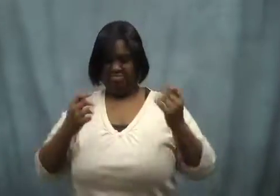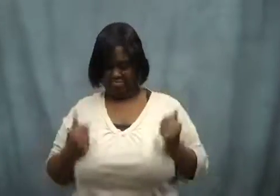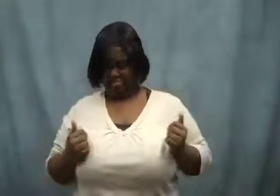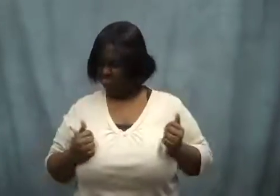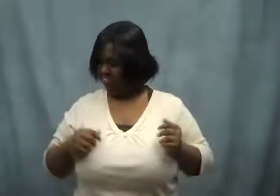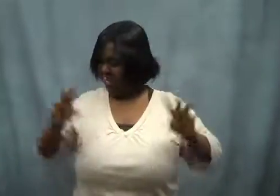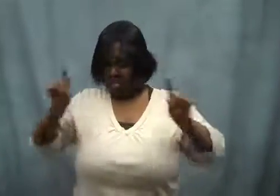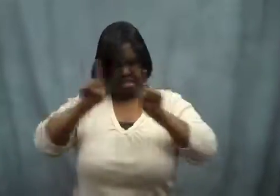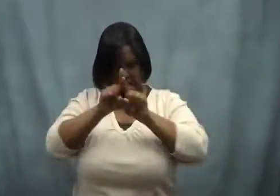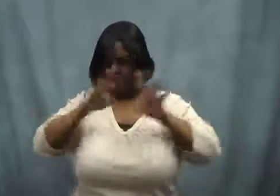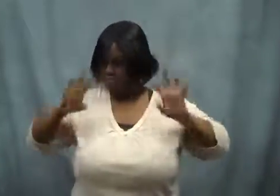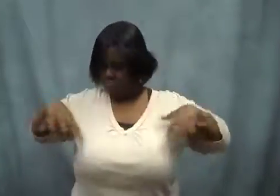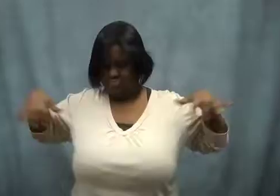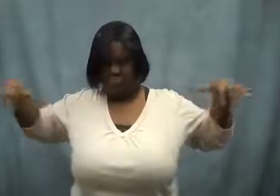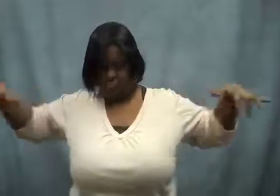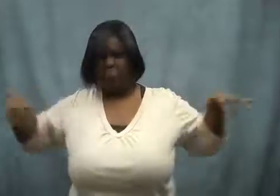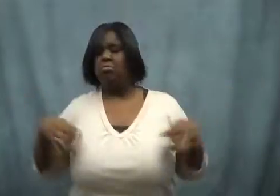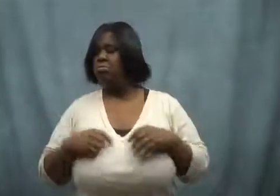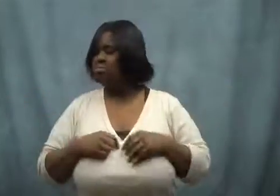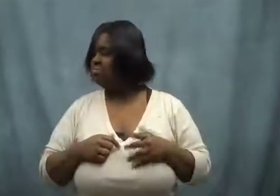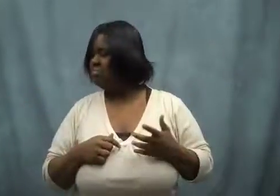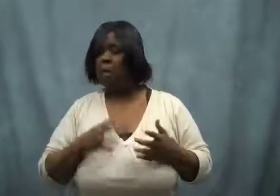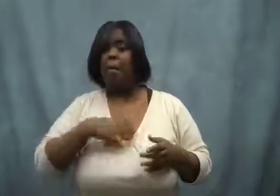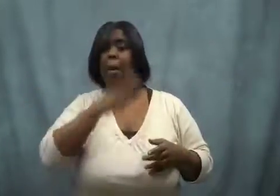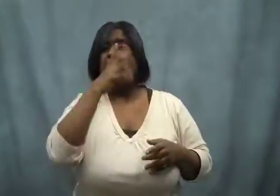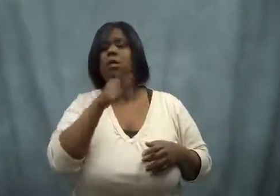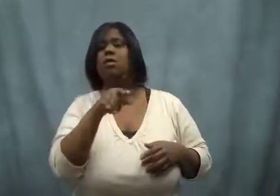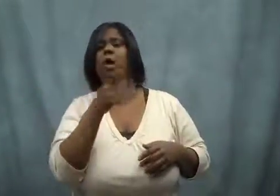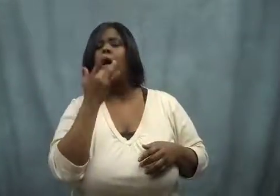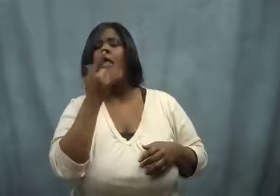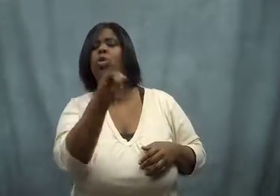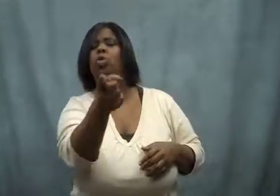All the kids lined up did the same.